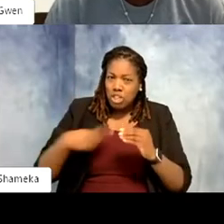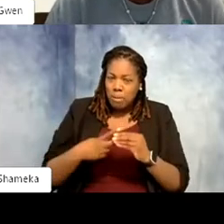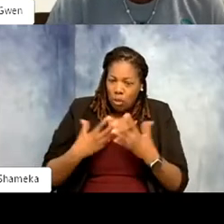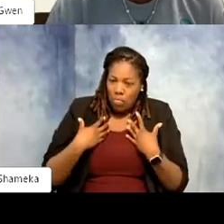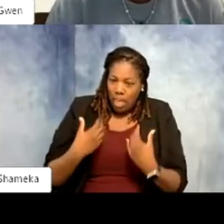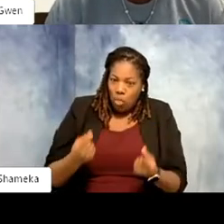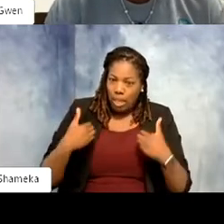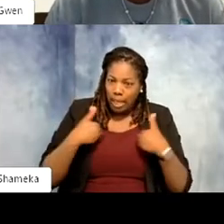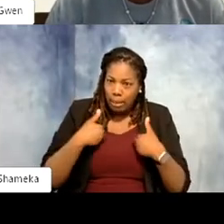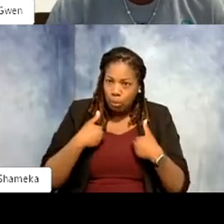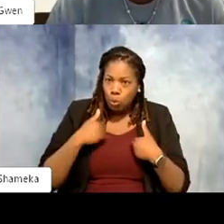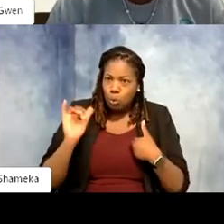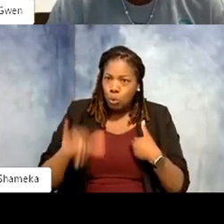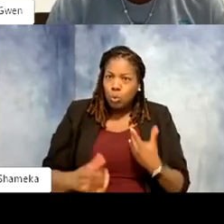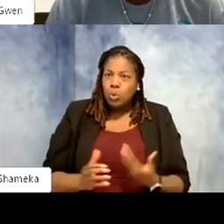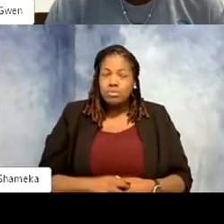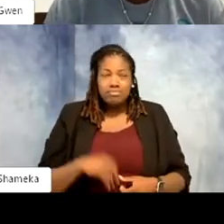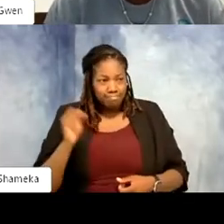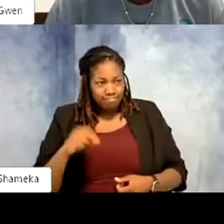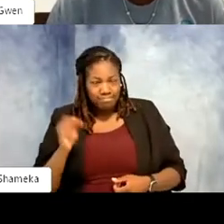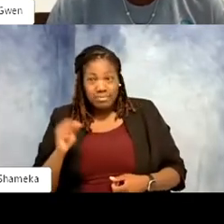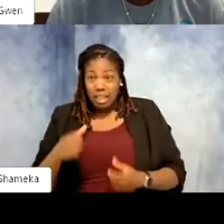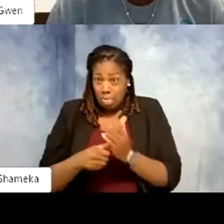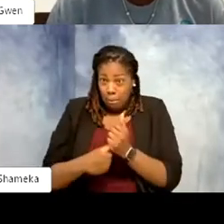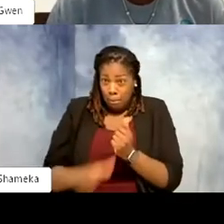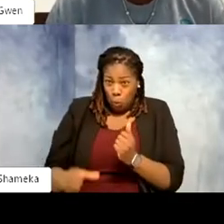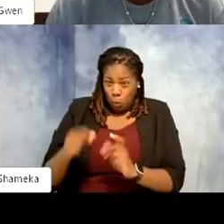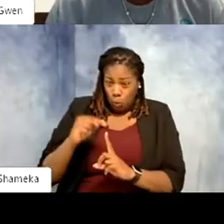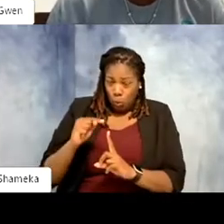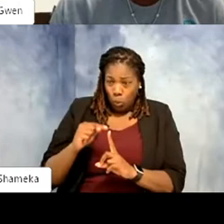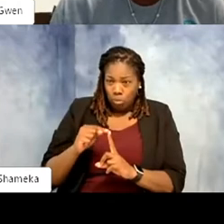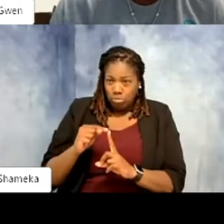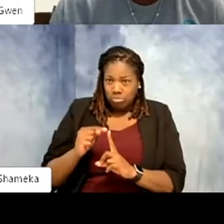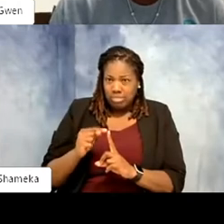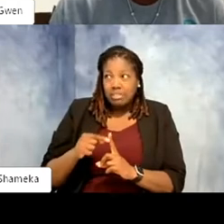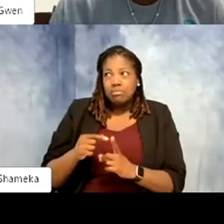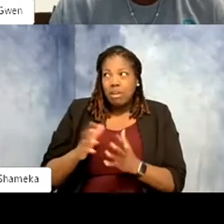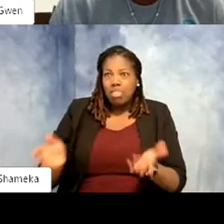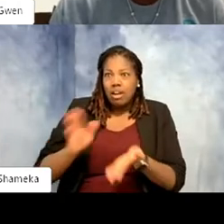of our animals that the poop portion while a lot of it is cleaning it tells us so much.